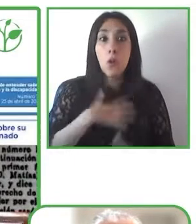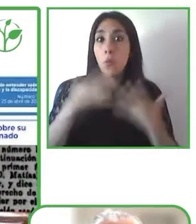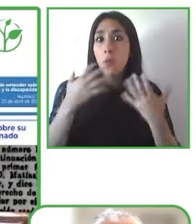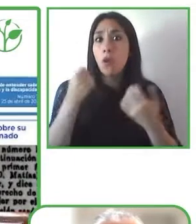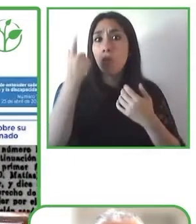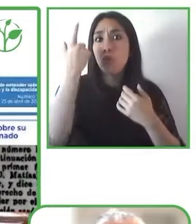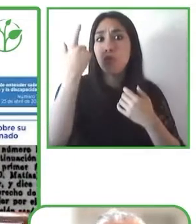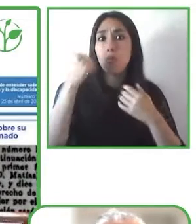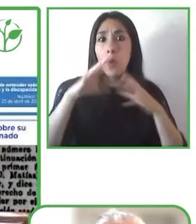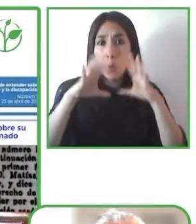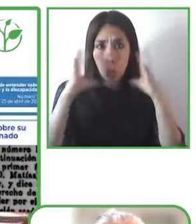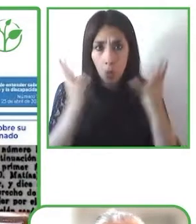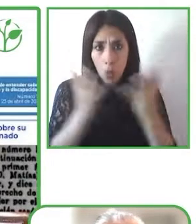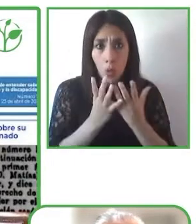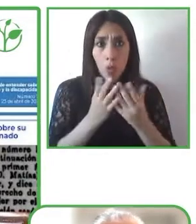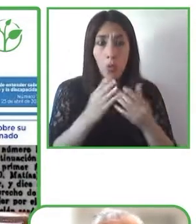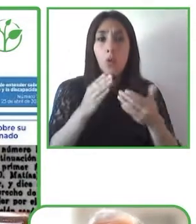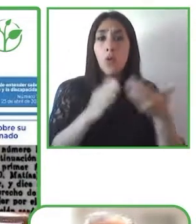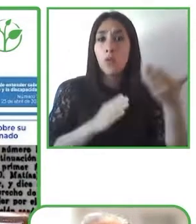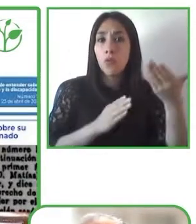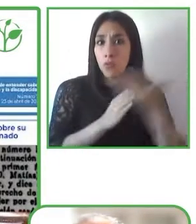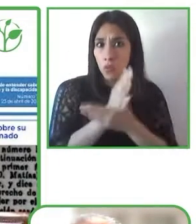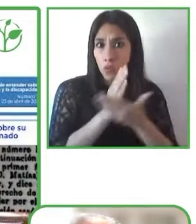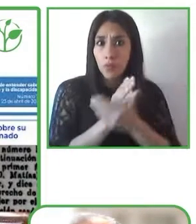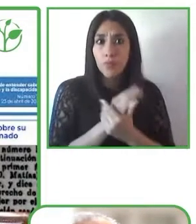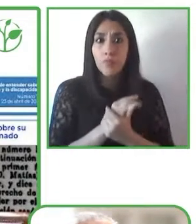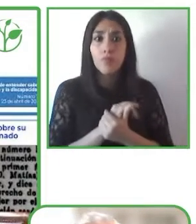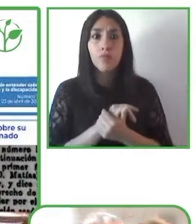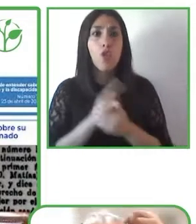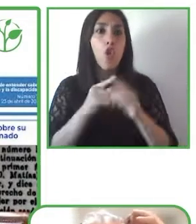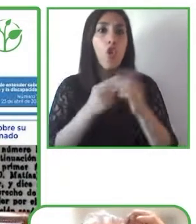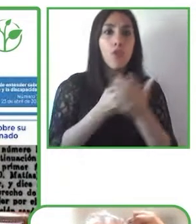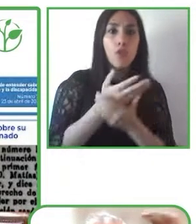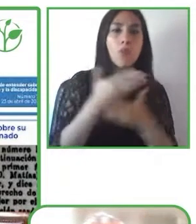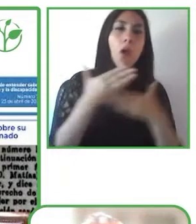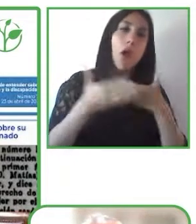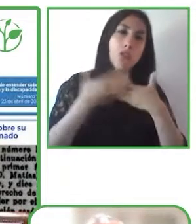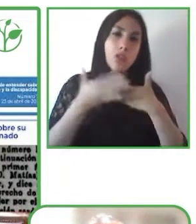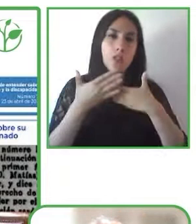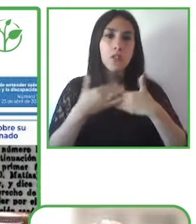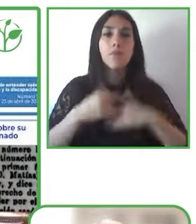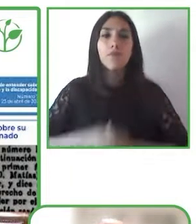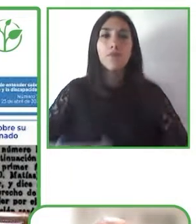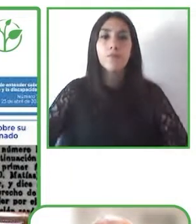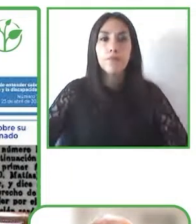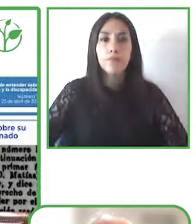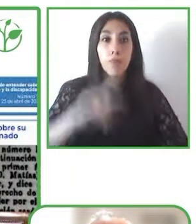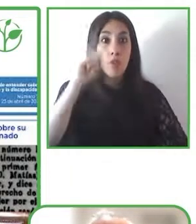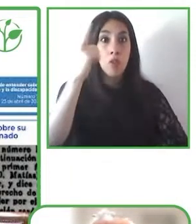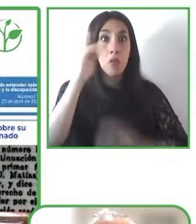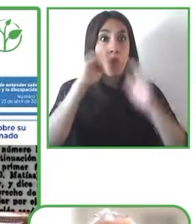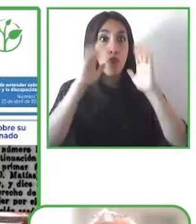and have access to the information in an easier way. First, I wanted to talk to you about this web